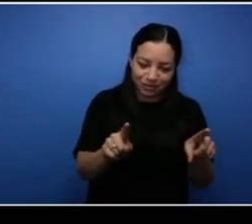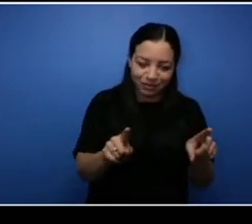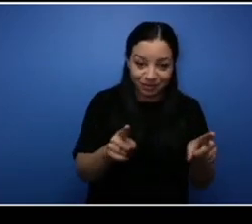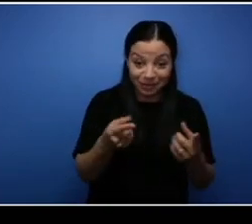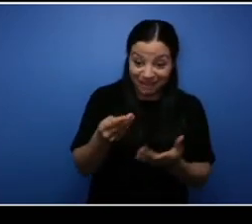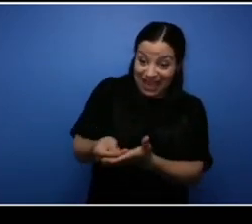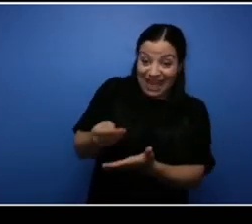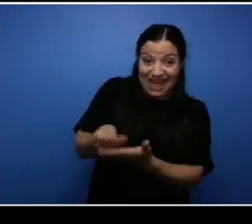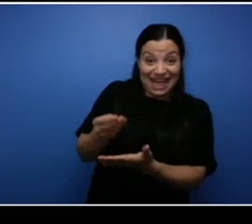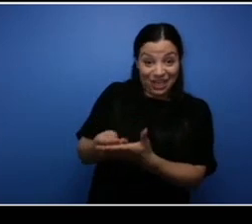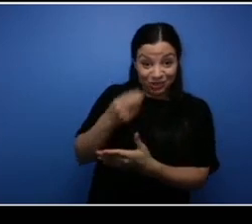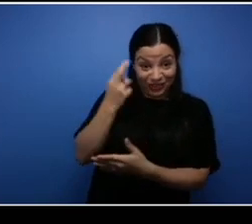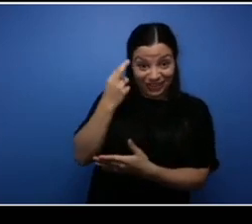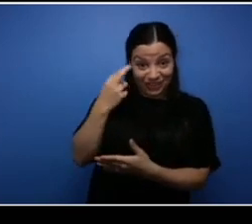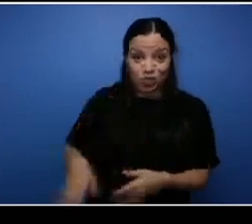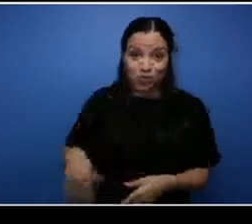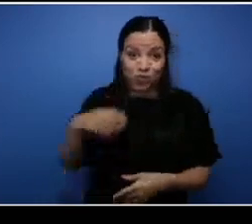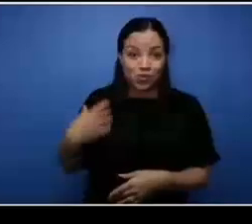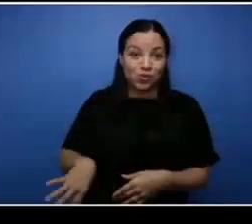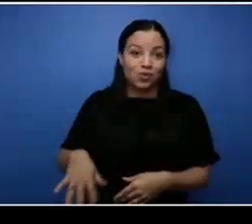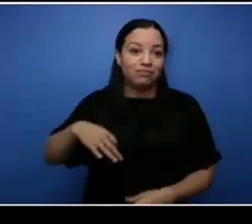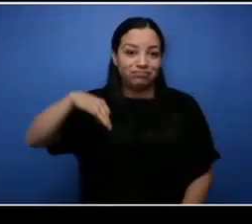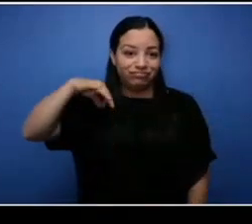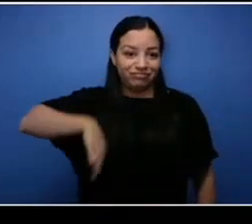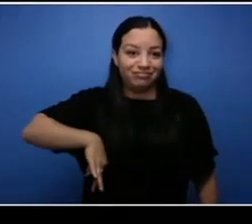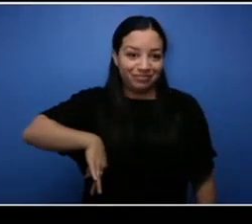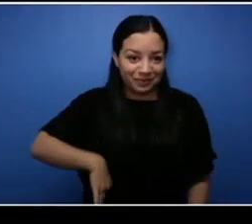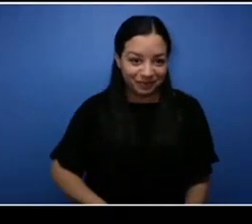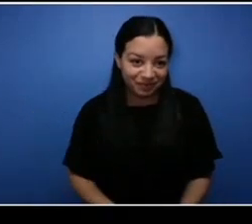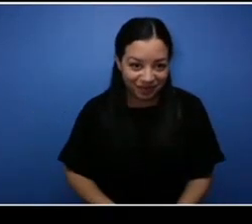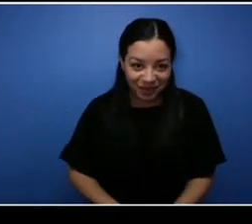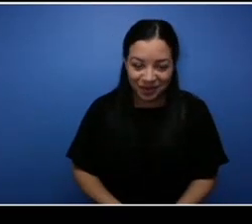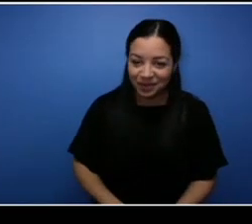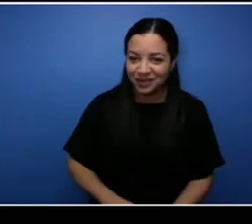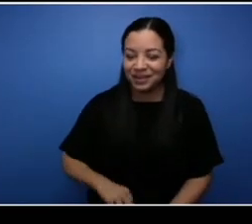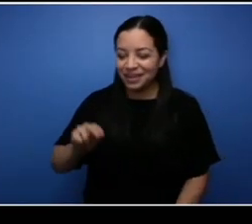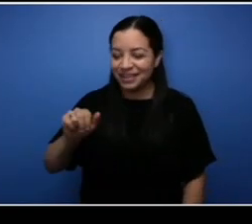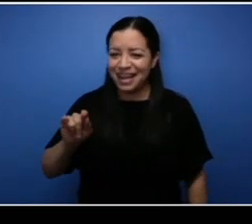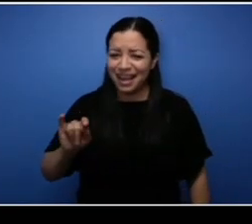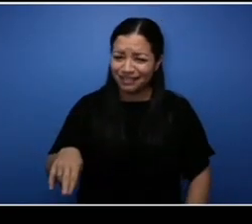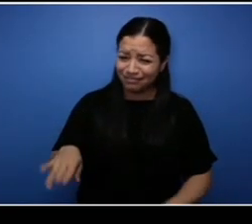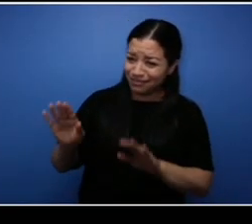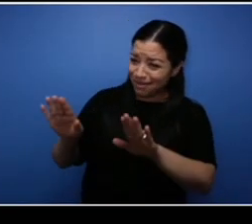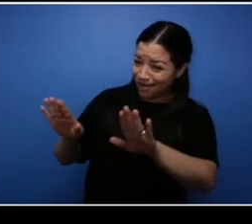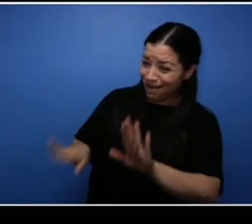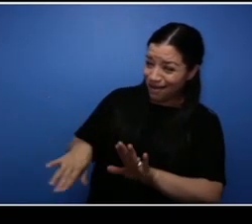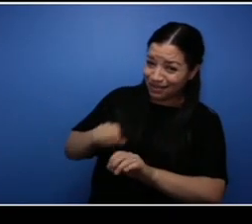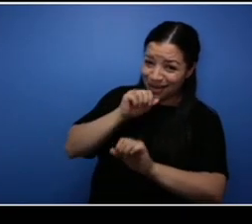was very good. That's awesome, I love that. I love that. I remember you posted a couple